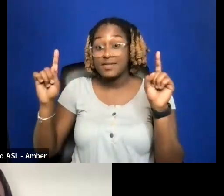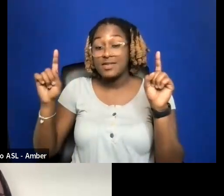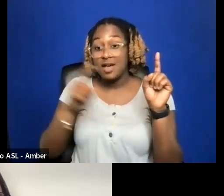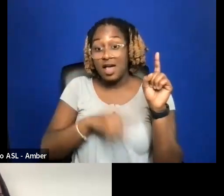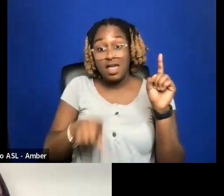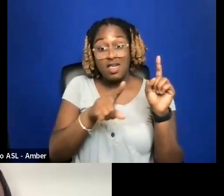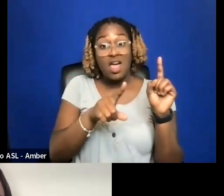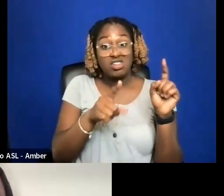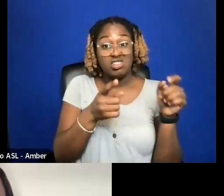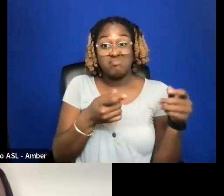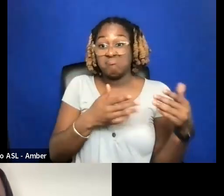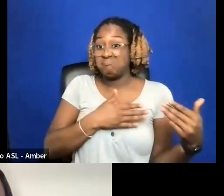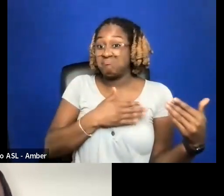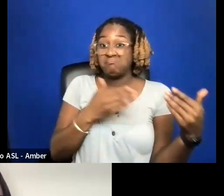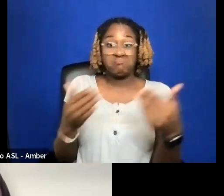WAY YOU CAN.